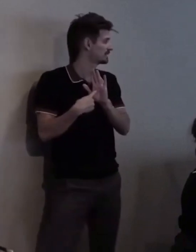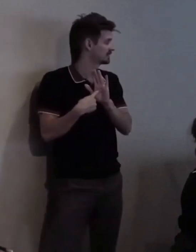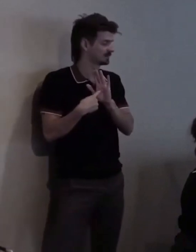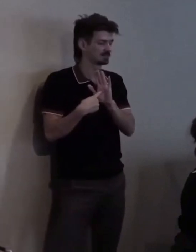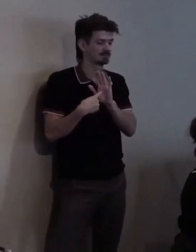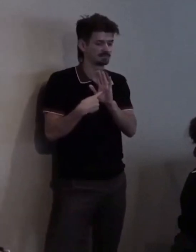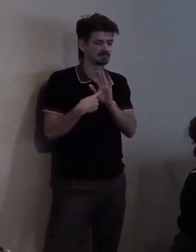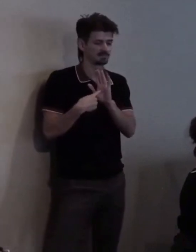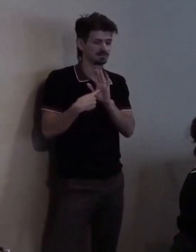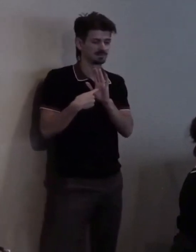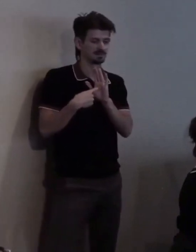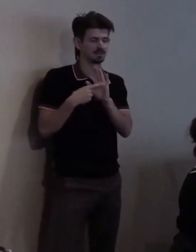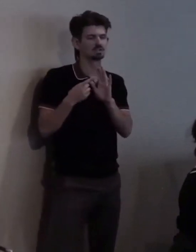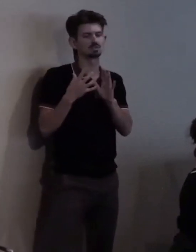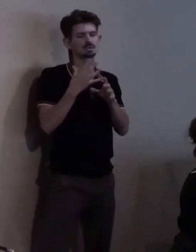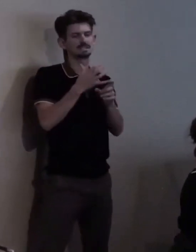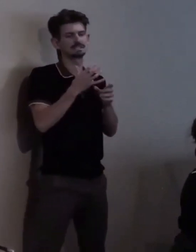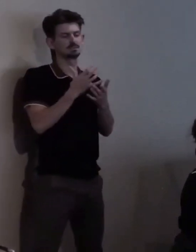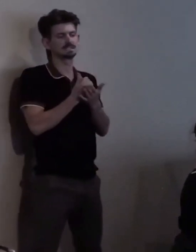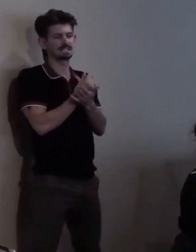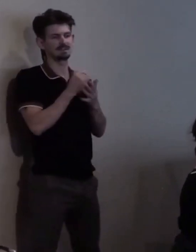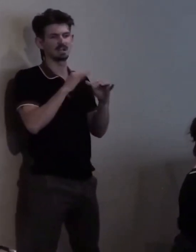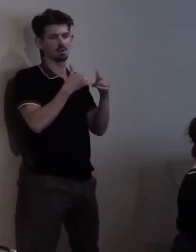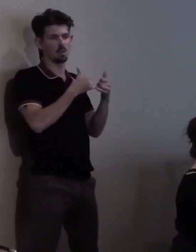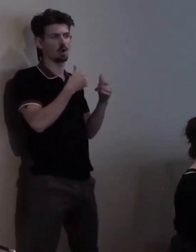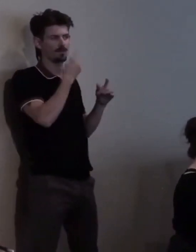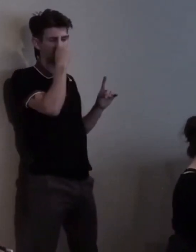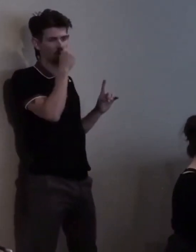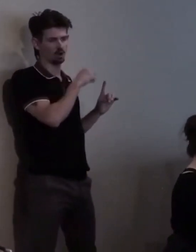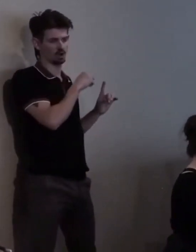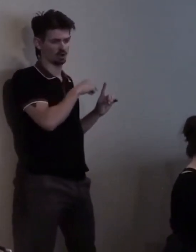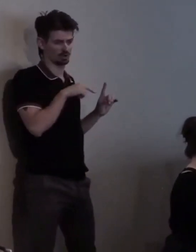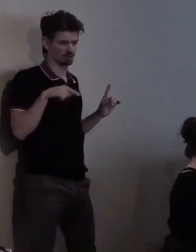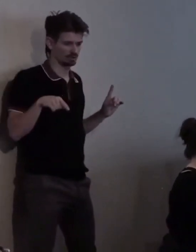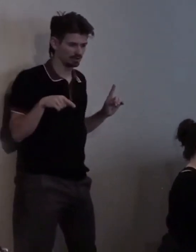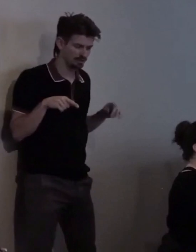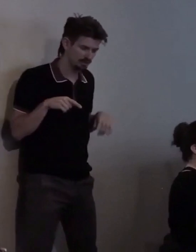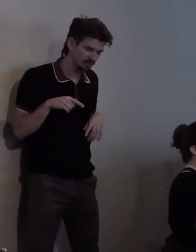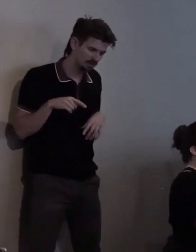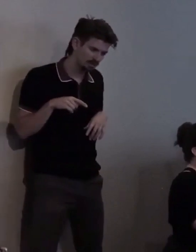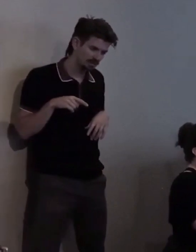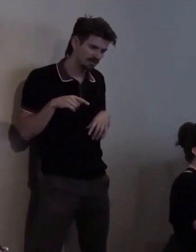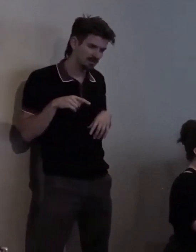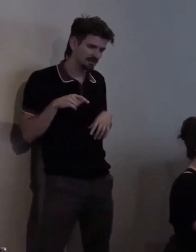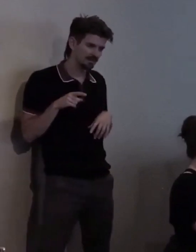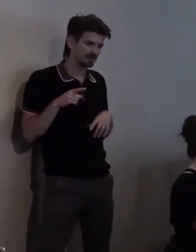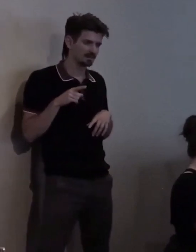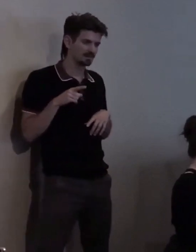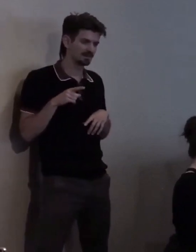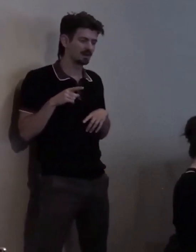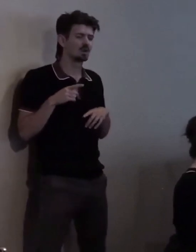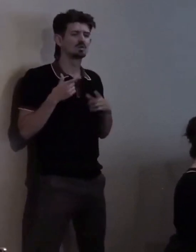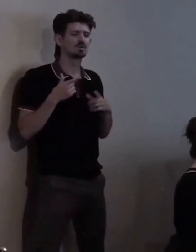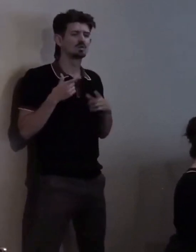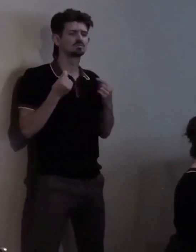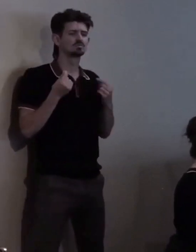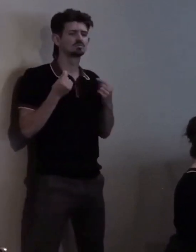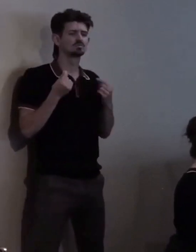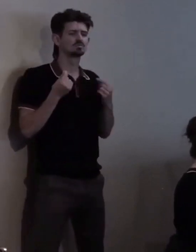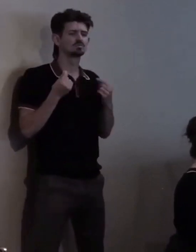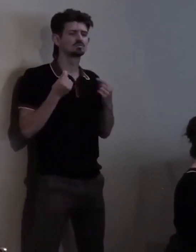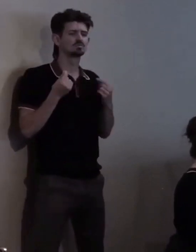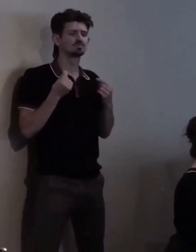and has been incre... Incredibly effective at the capitol by humanizing disability issues...